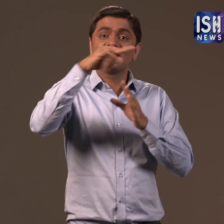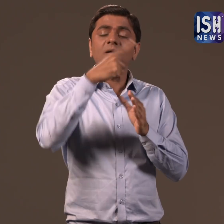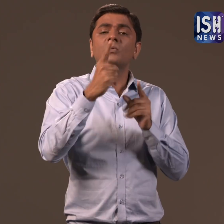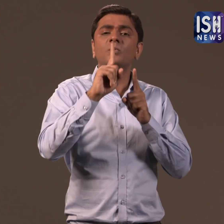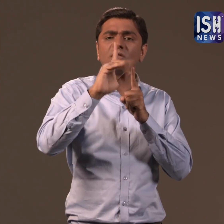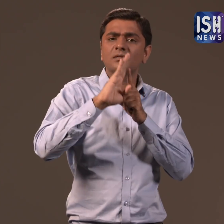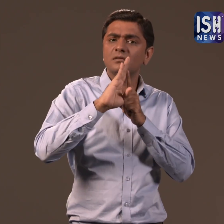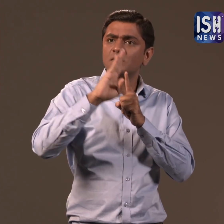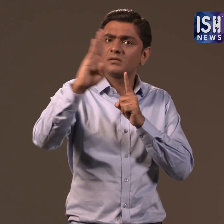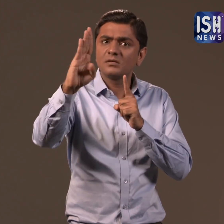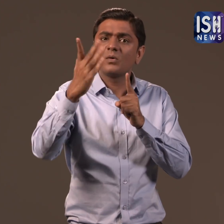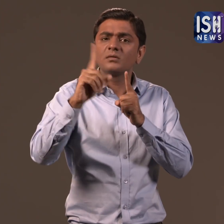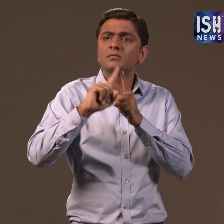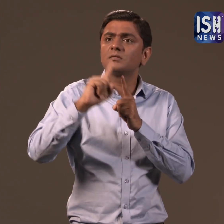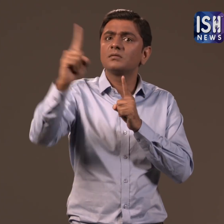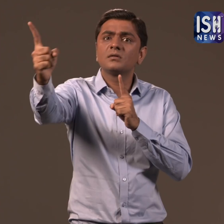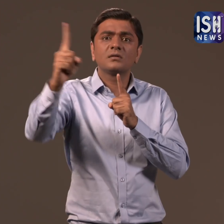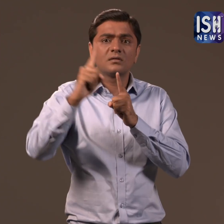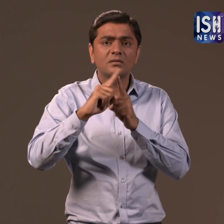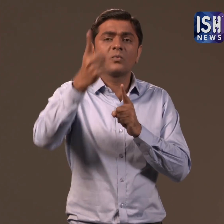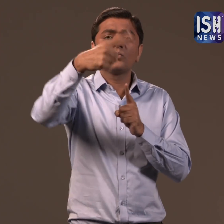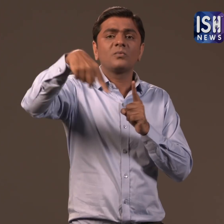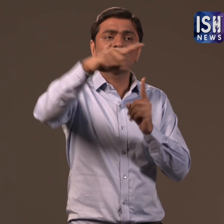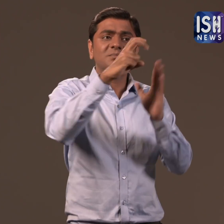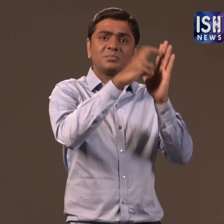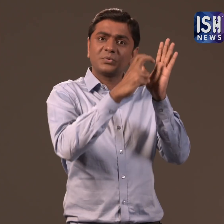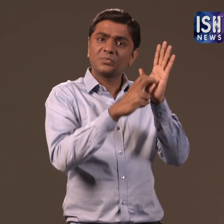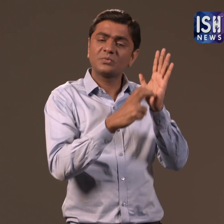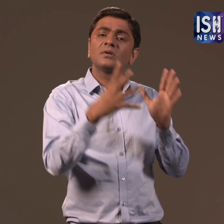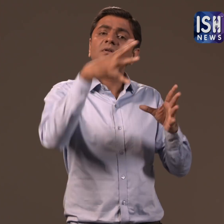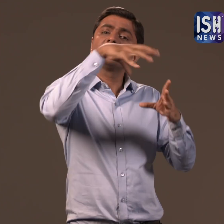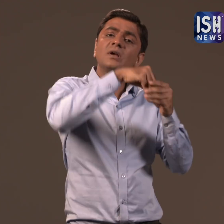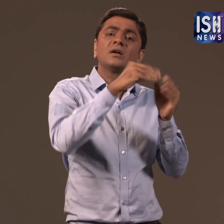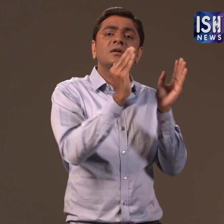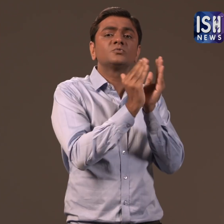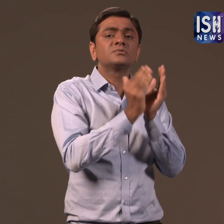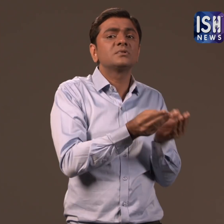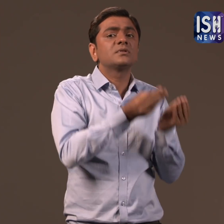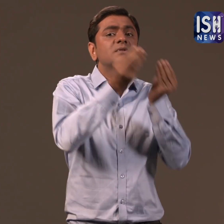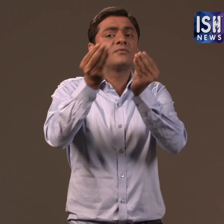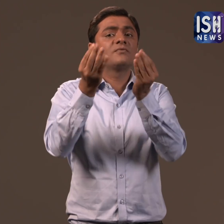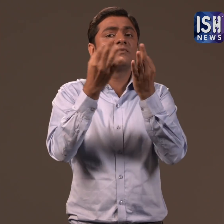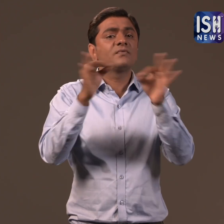Insurance will cover both one way and round trip flights.